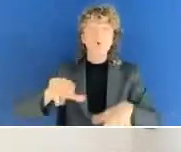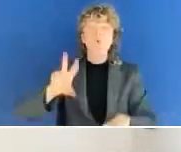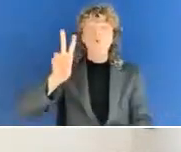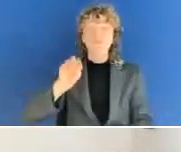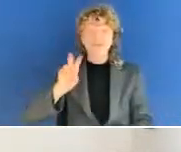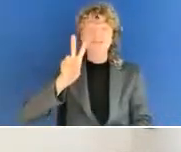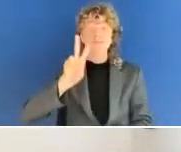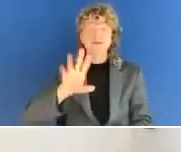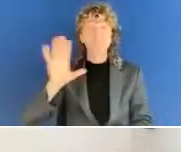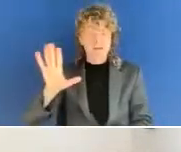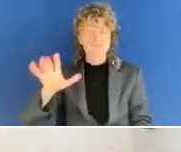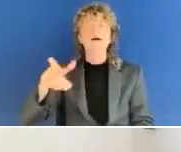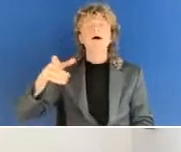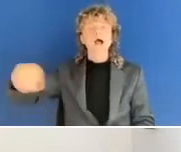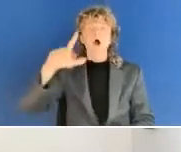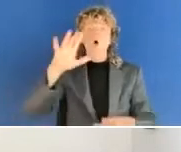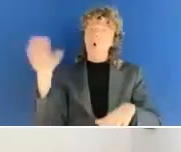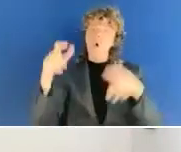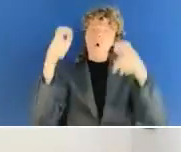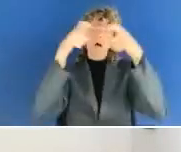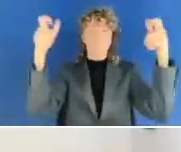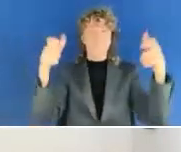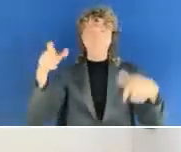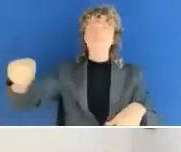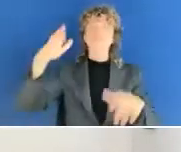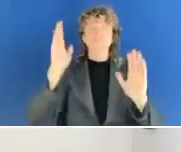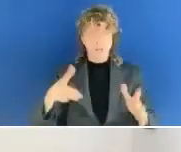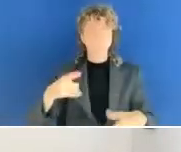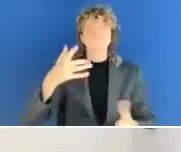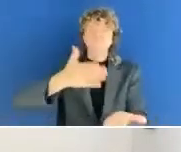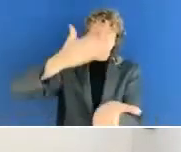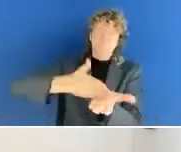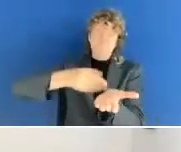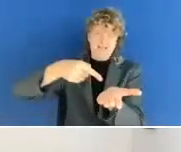covered by the act are accessible. We all know. This and I'm learning as I go.